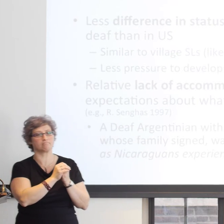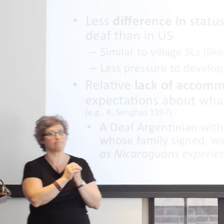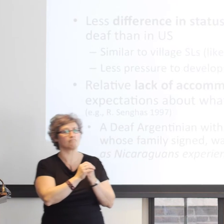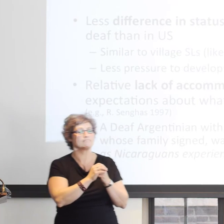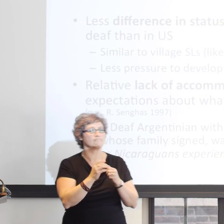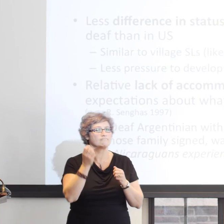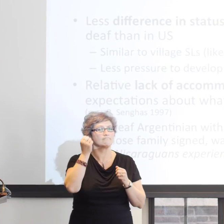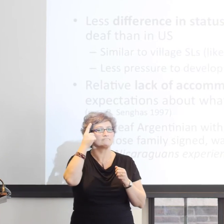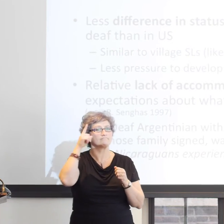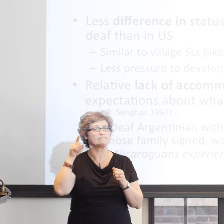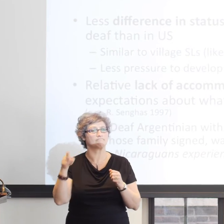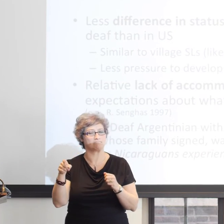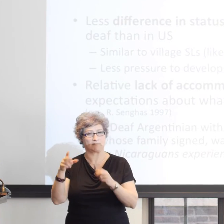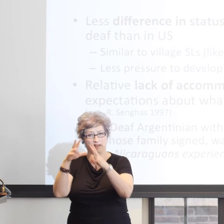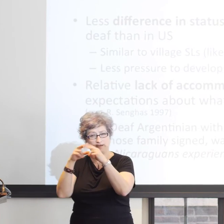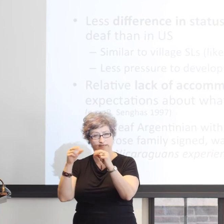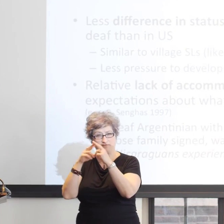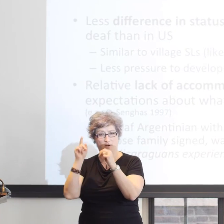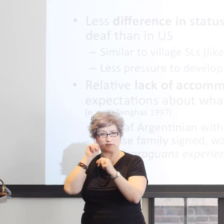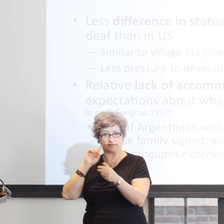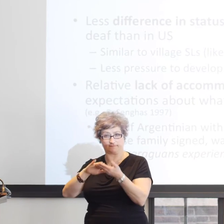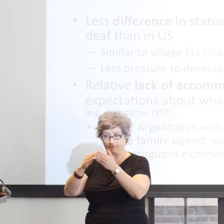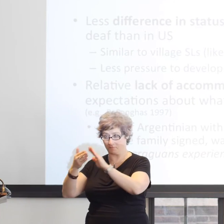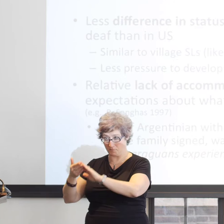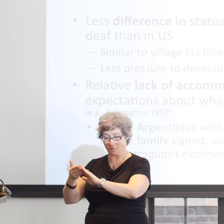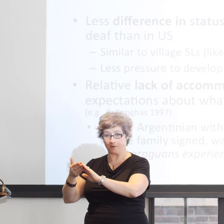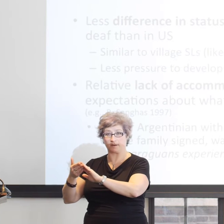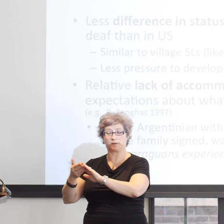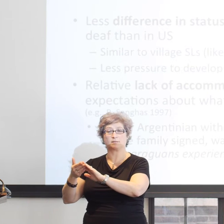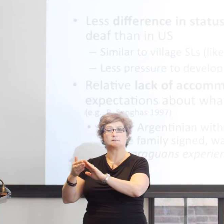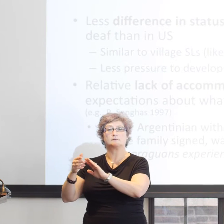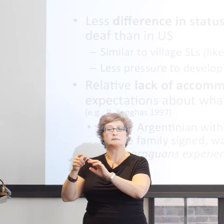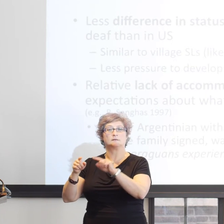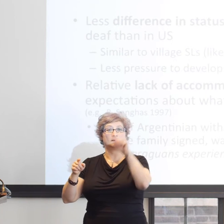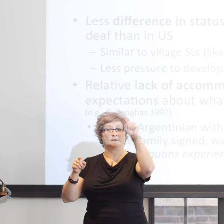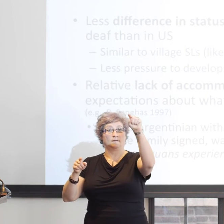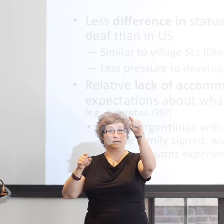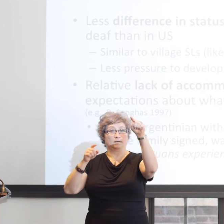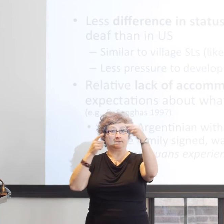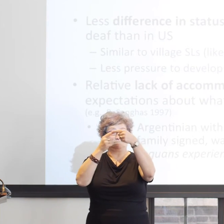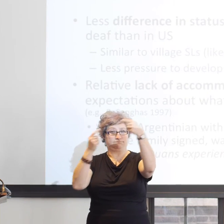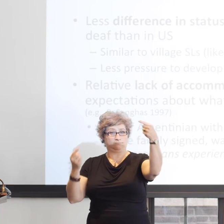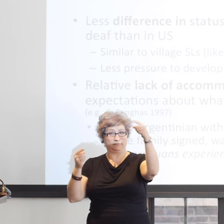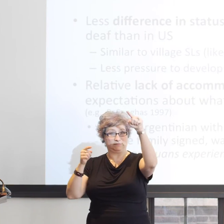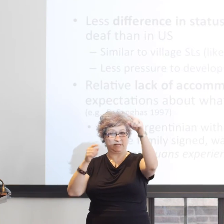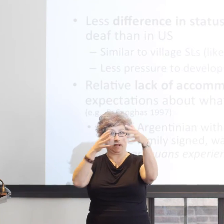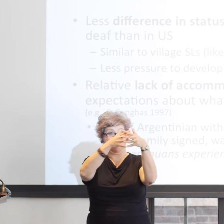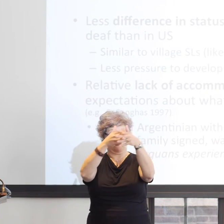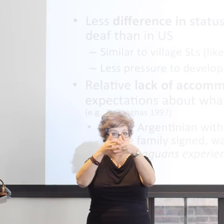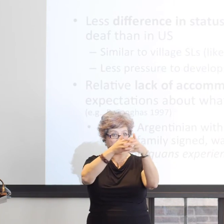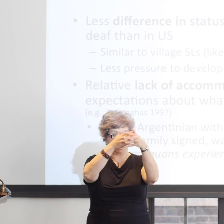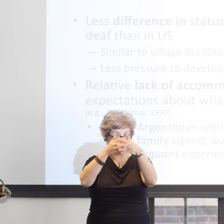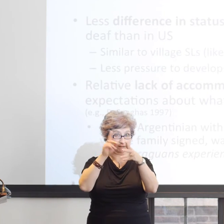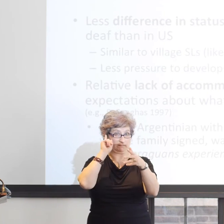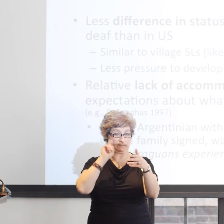It turned out that homesigner had a hard time understanding the people around him.